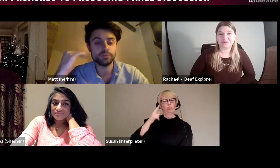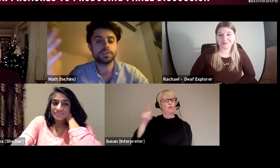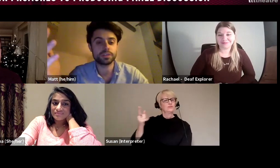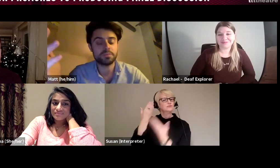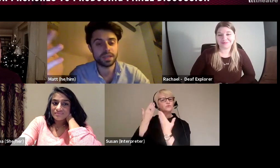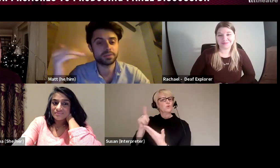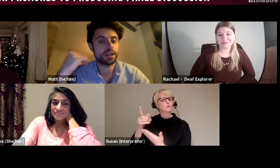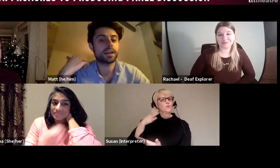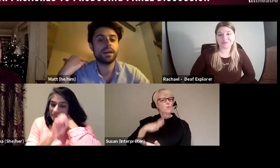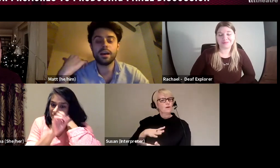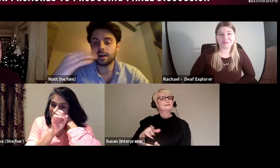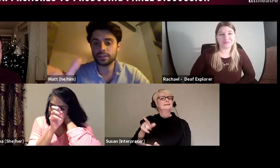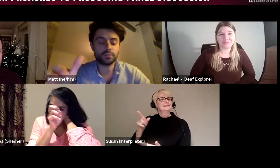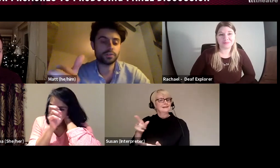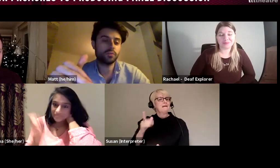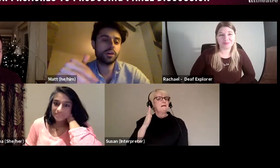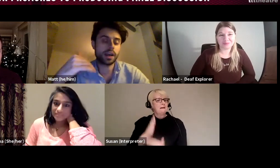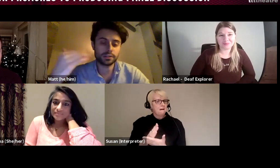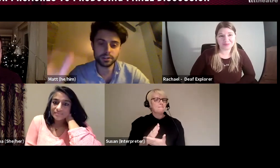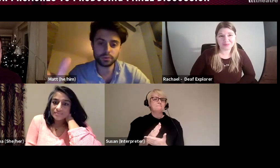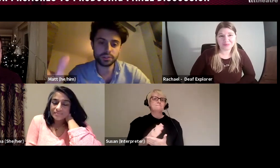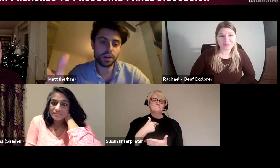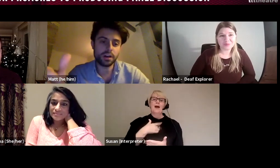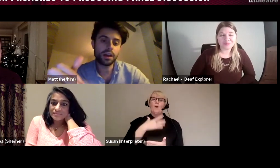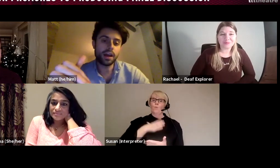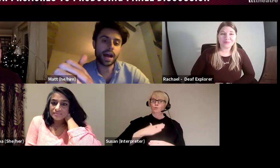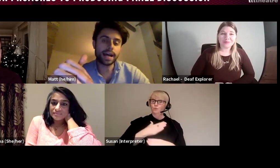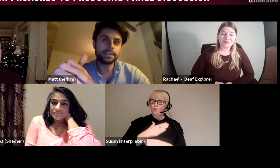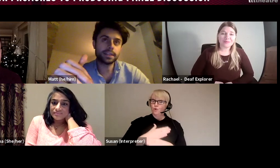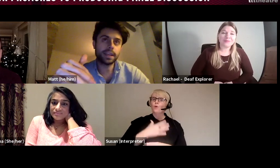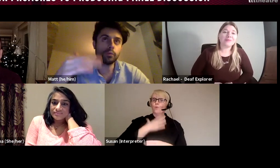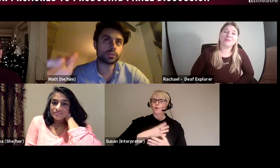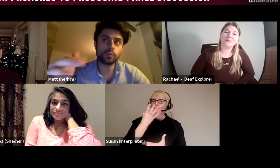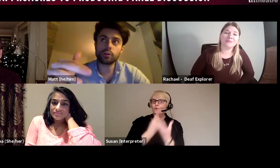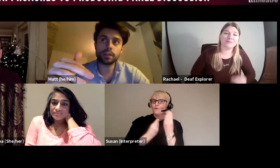the time he was like, I just want to work and I just want to learn, and he was not worried that